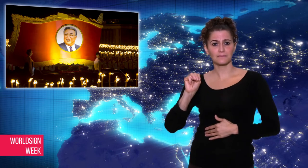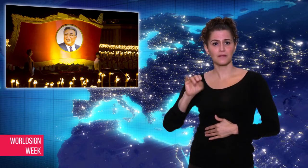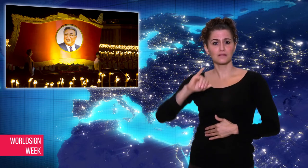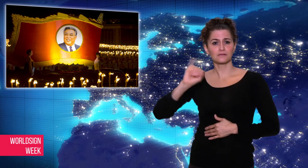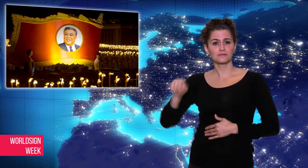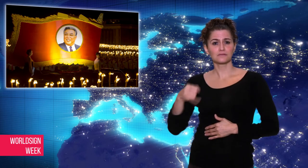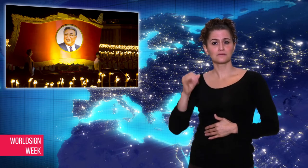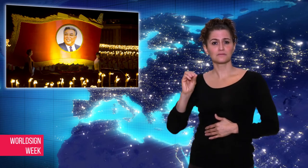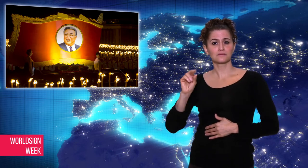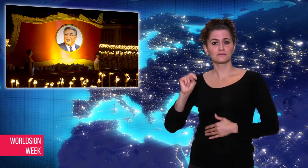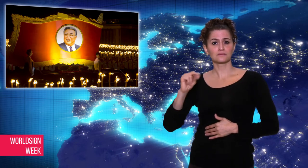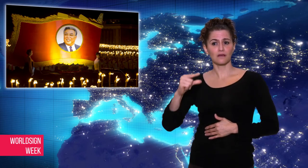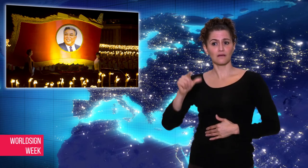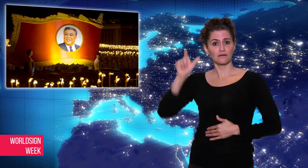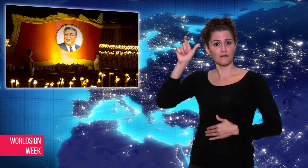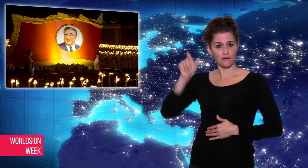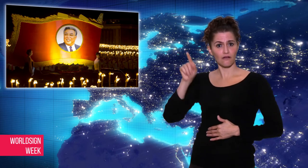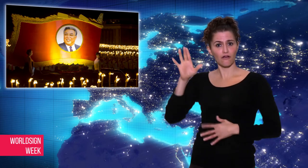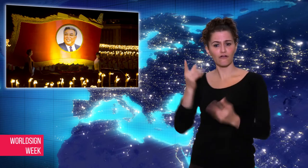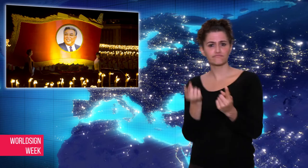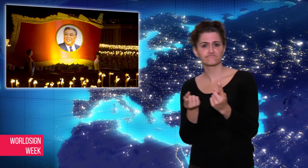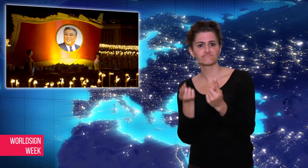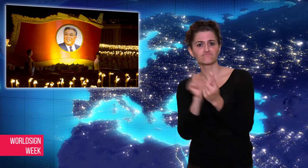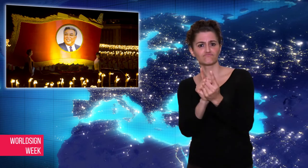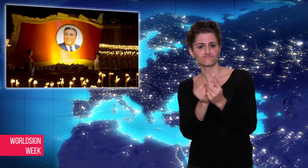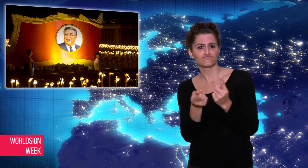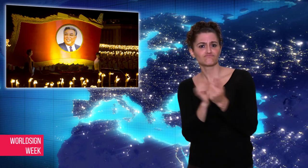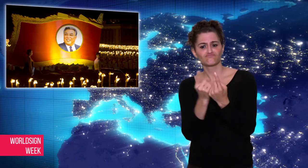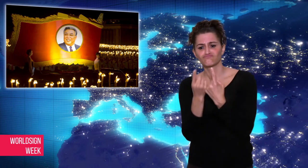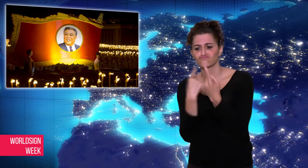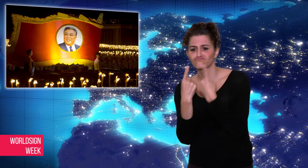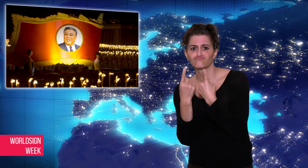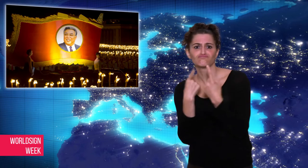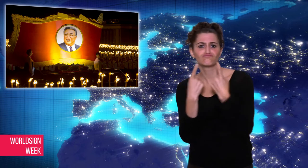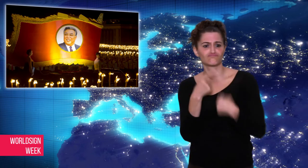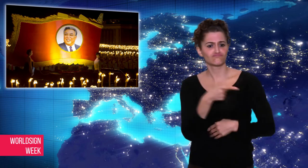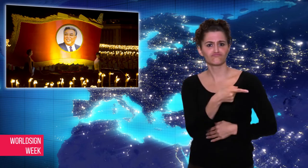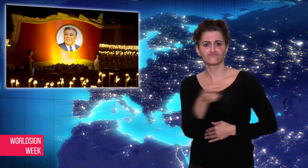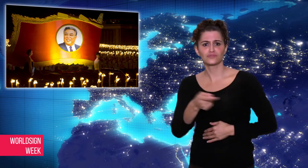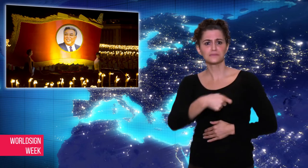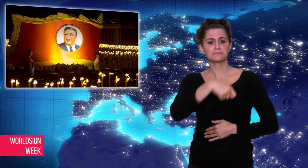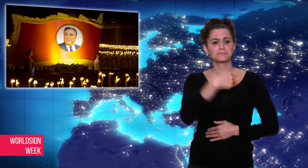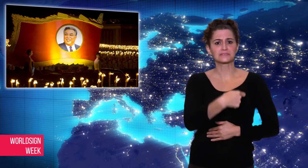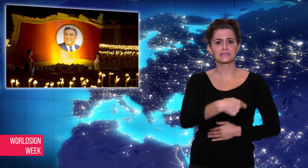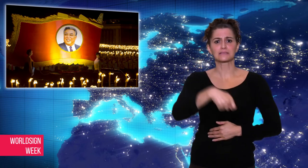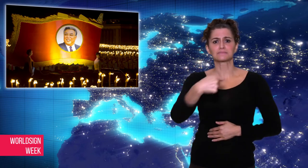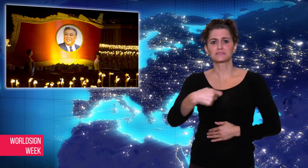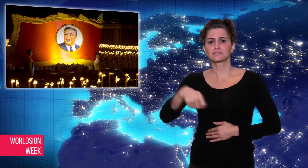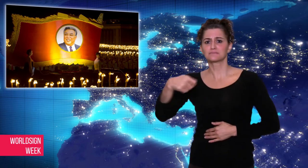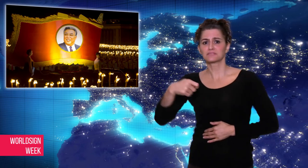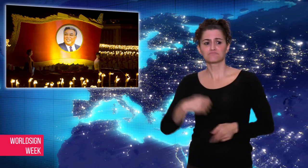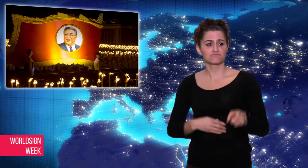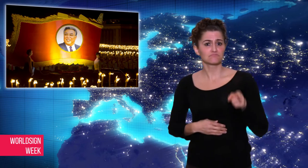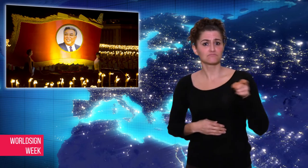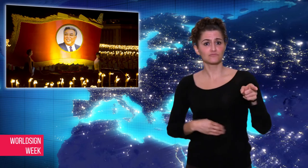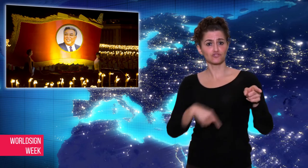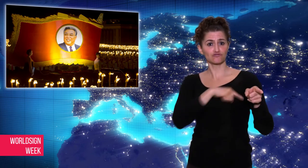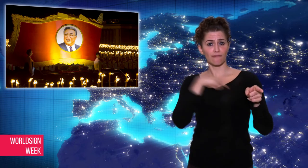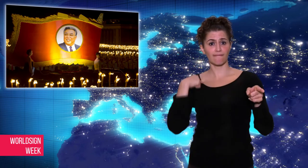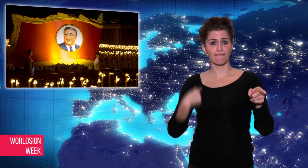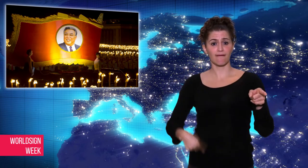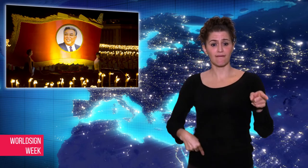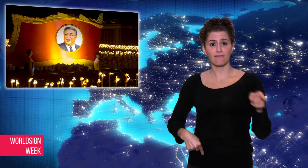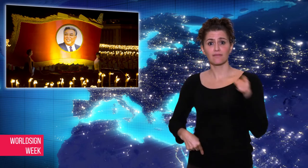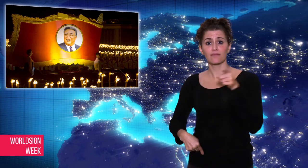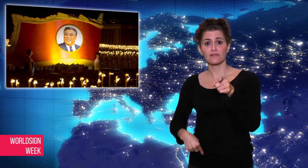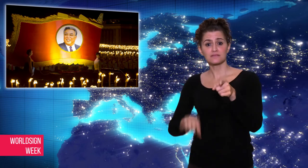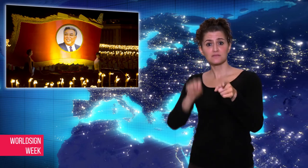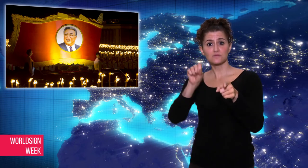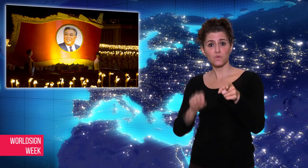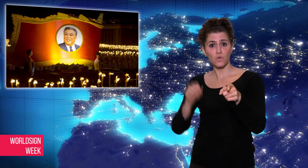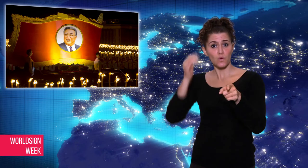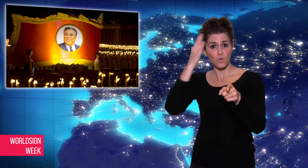South Korea, and the United States.